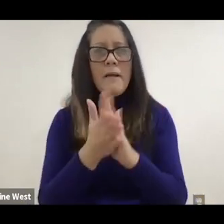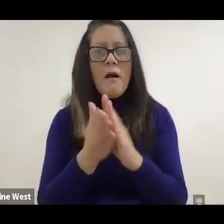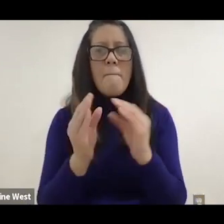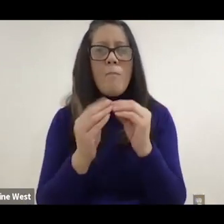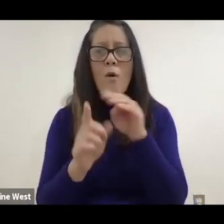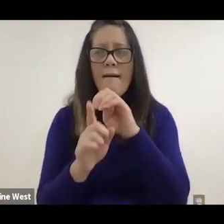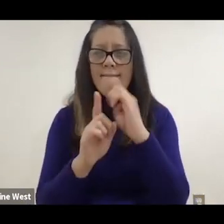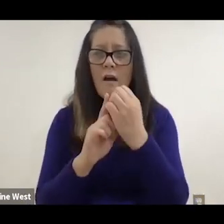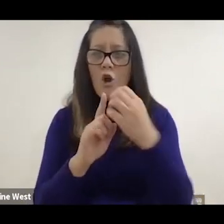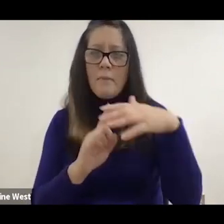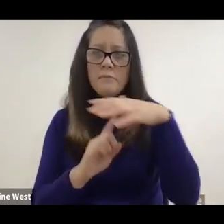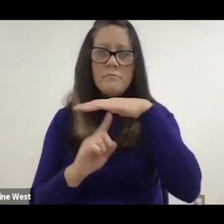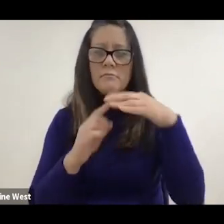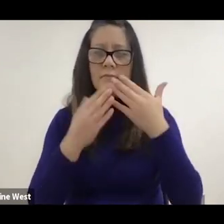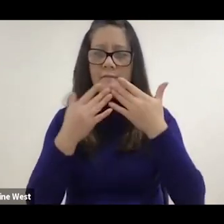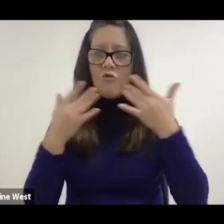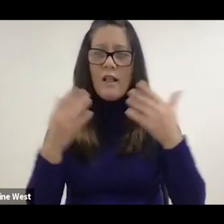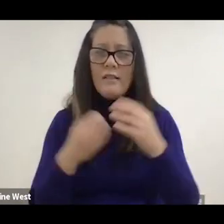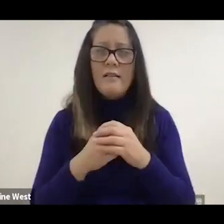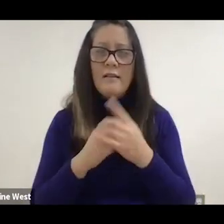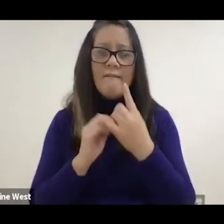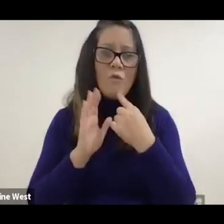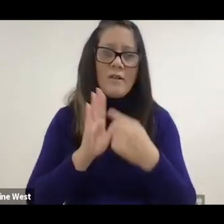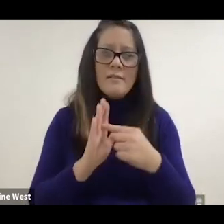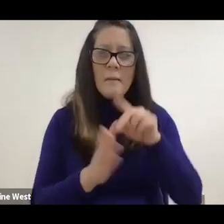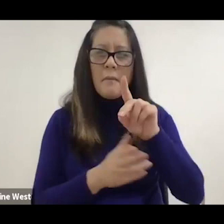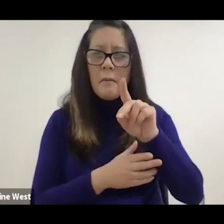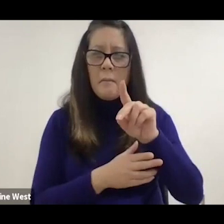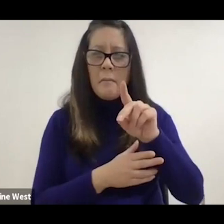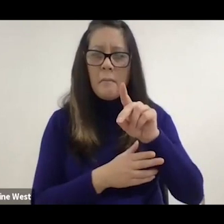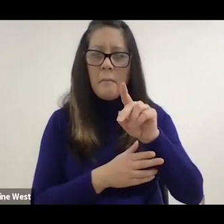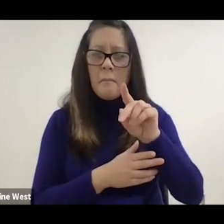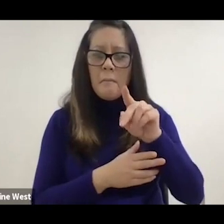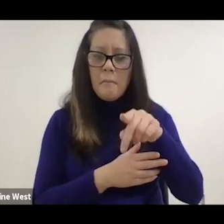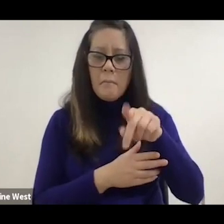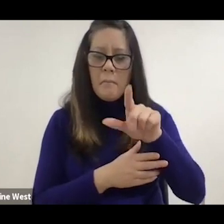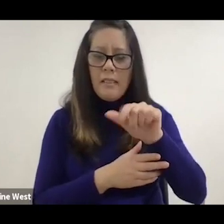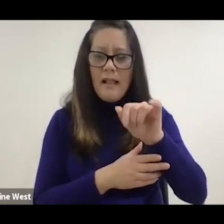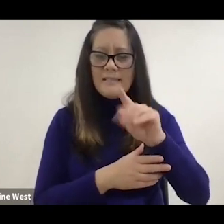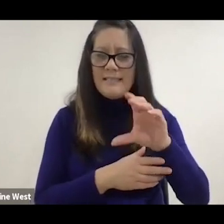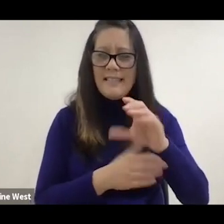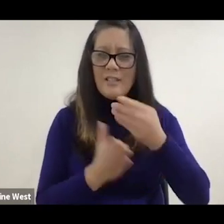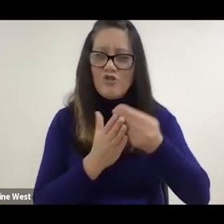For example, getting rid of plastic shopping bags and things like that so and